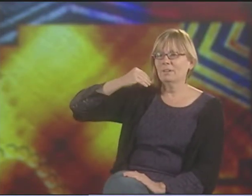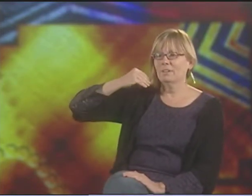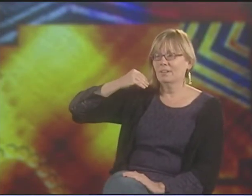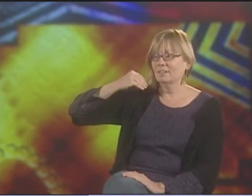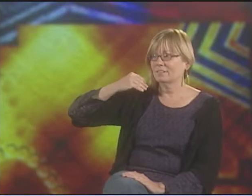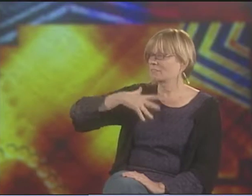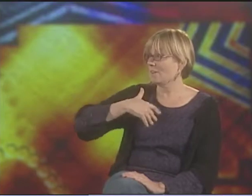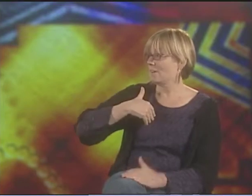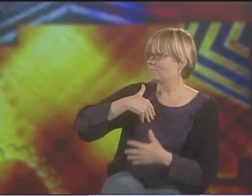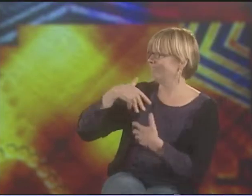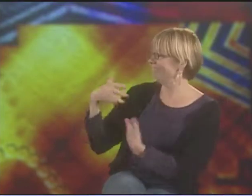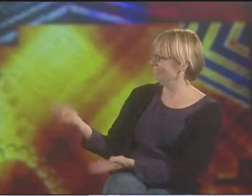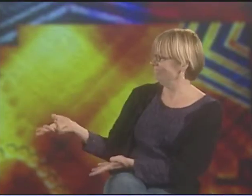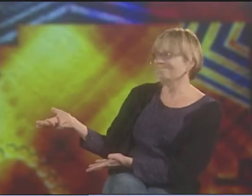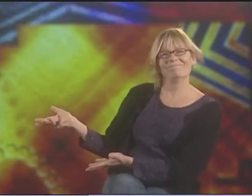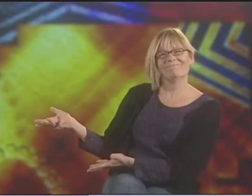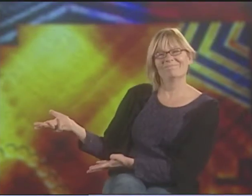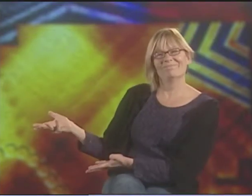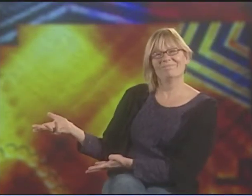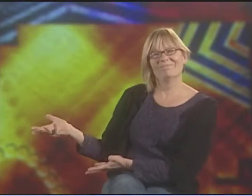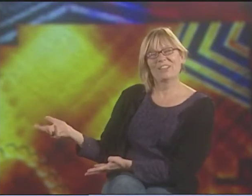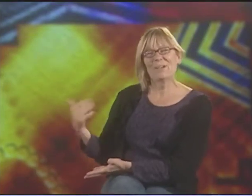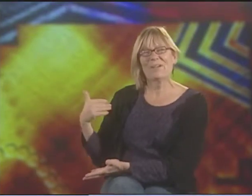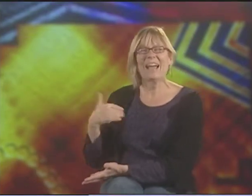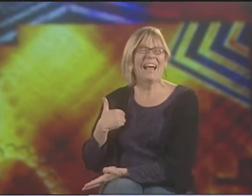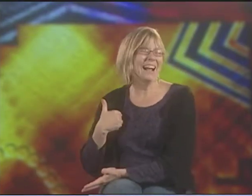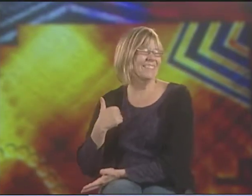THEY'RE SHOWING THE EXPERIENCE OF WHAT IT LOOKS LIKE.